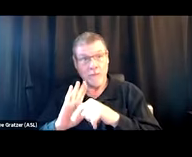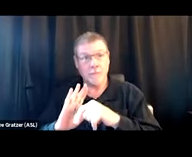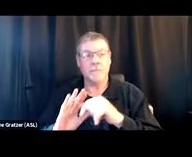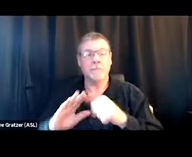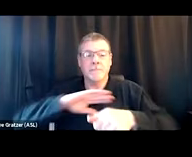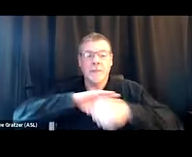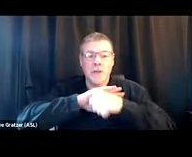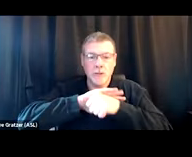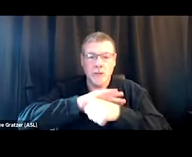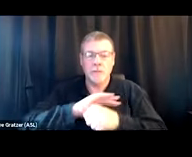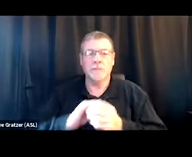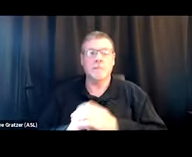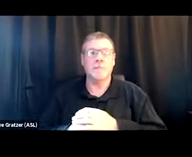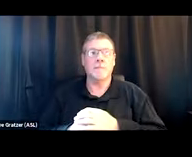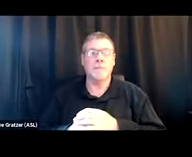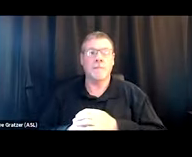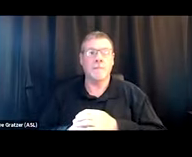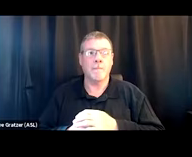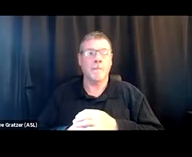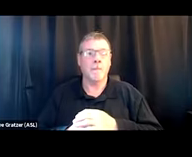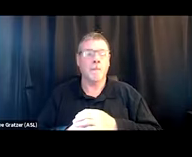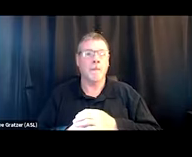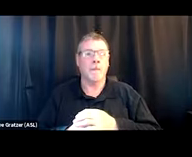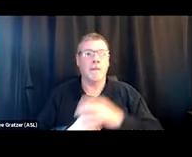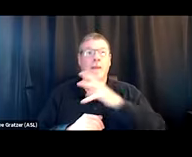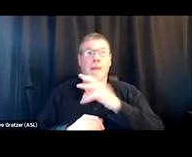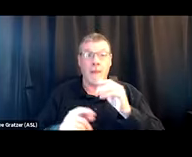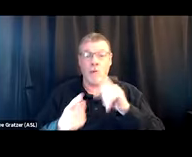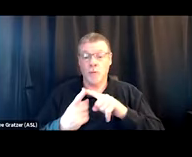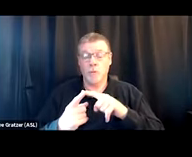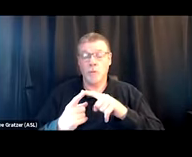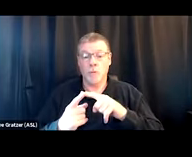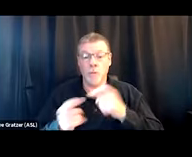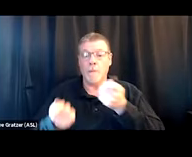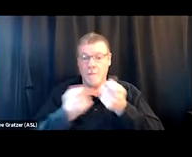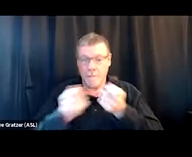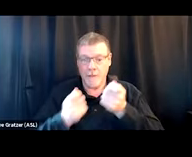like, pretty specifically at this point, in order to manage that, whether they have to drink more